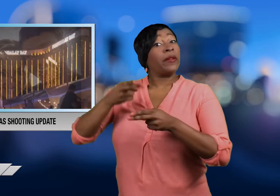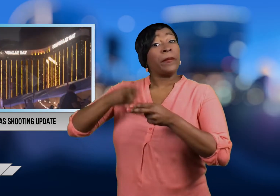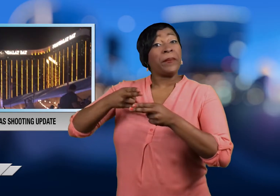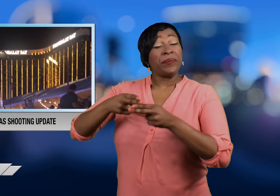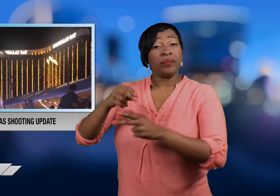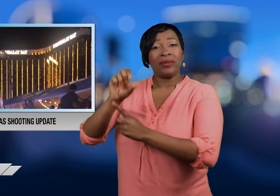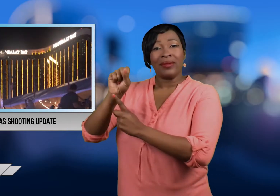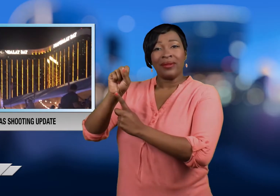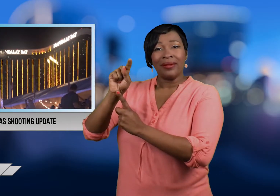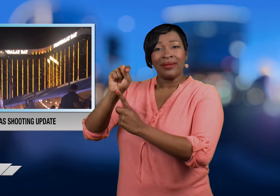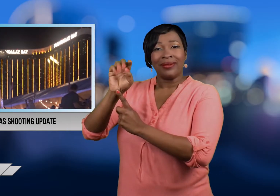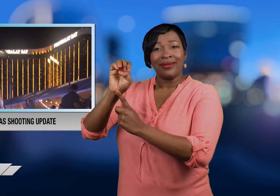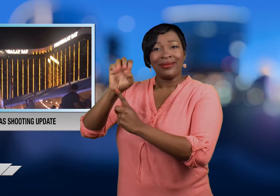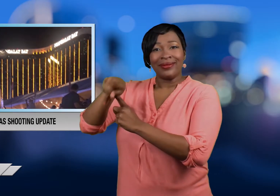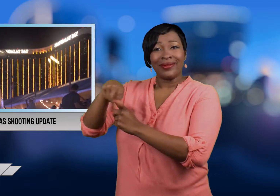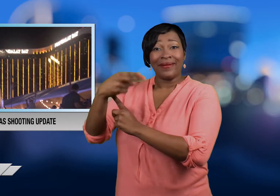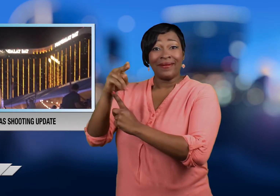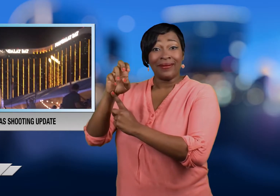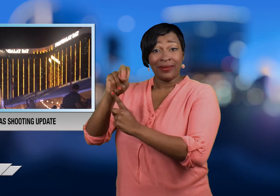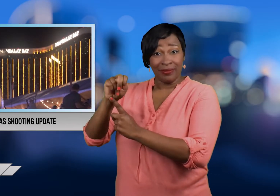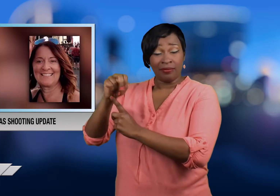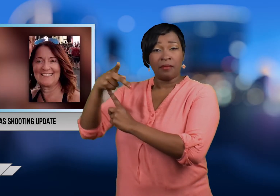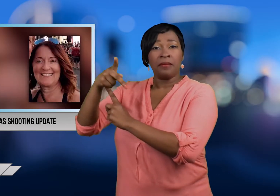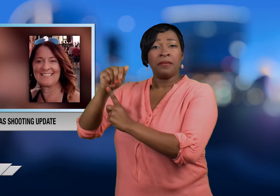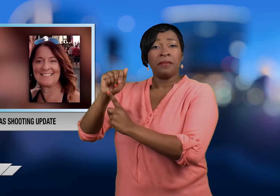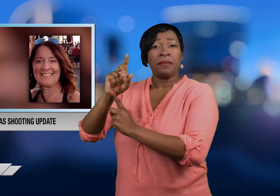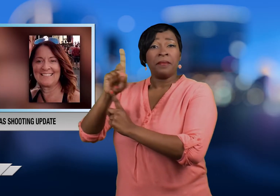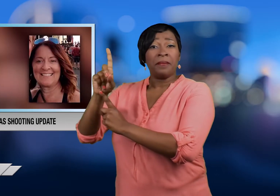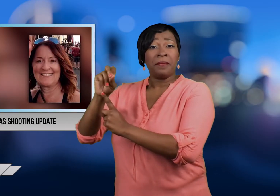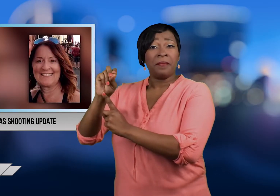Police have identified the shooter as Stephen Paddock.